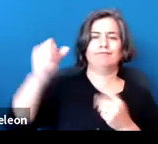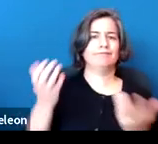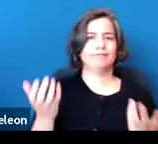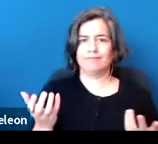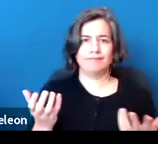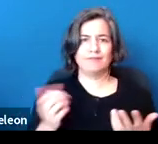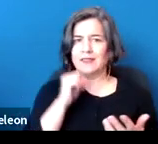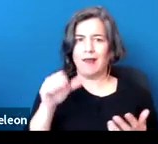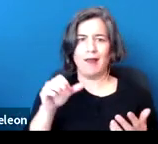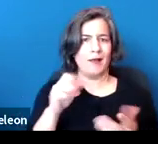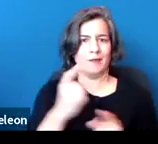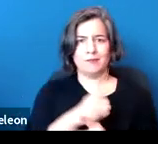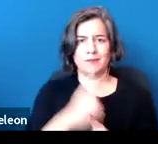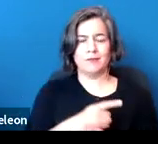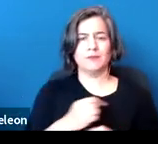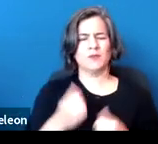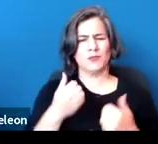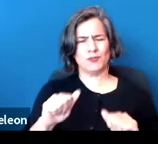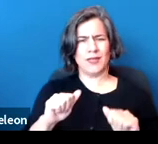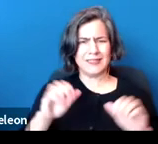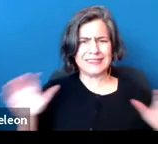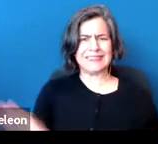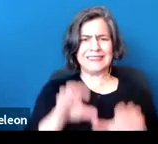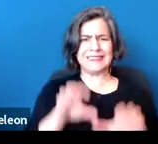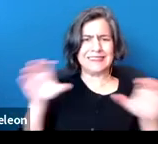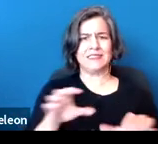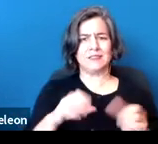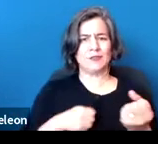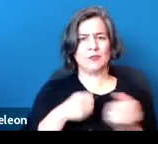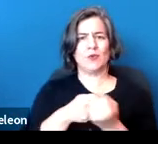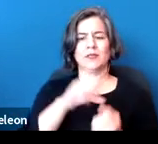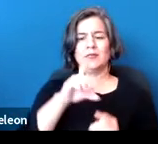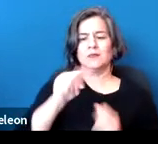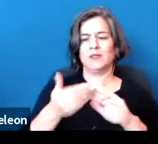to advance housing equity for the disability community with the lens